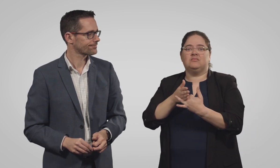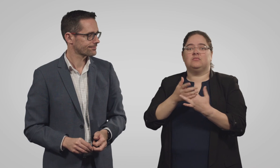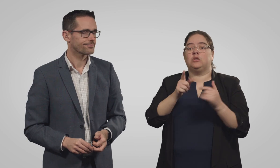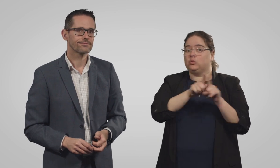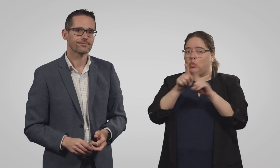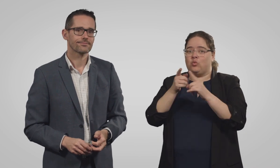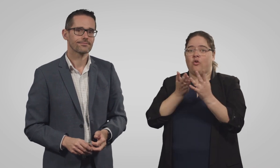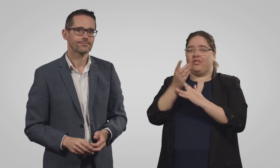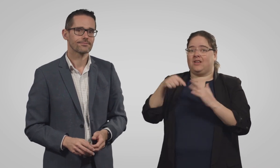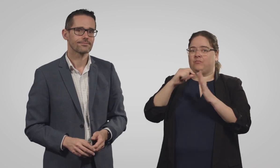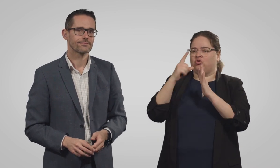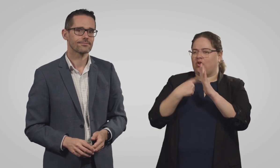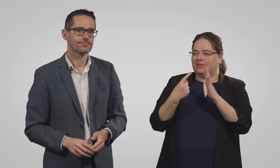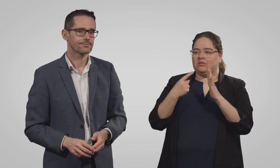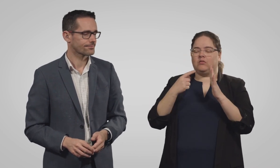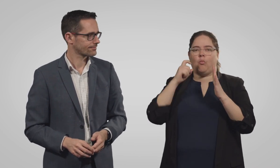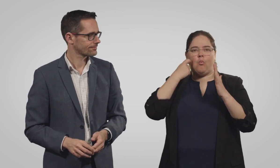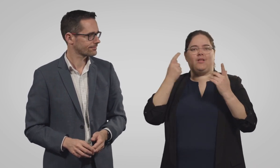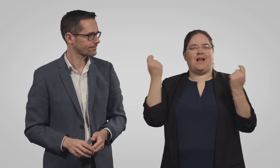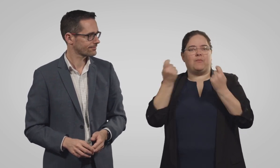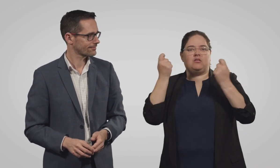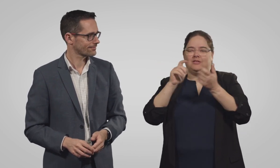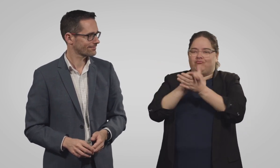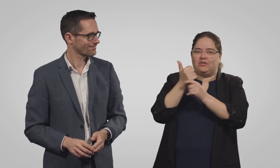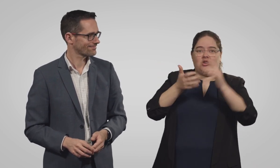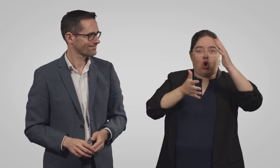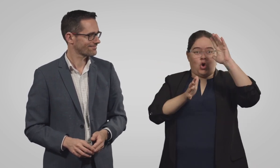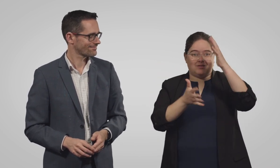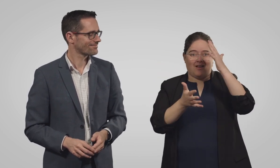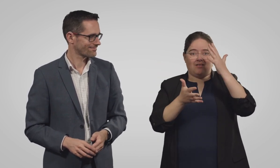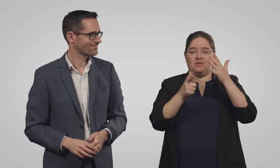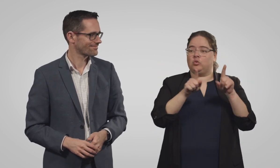Through this project, Auslan will be celebrated and appreciated,